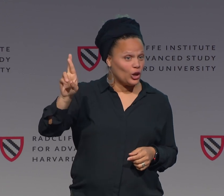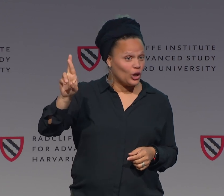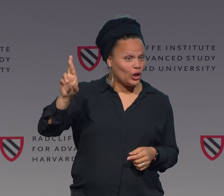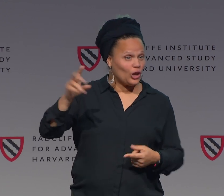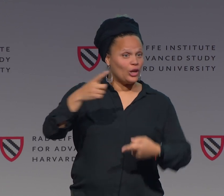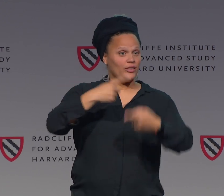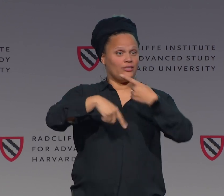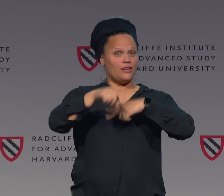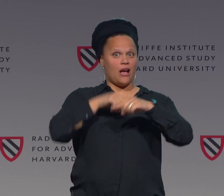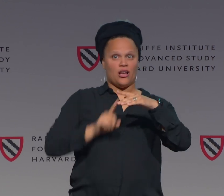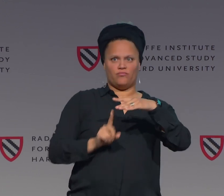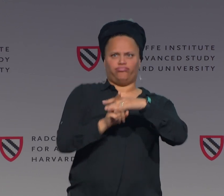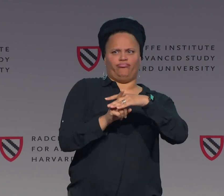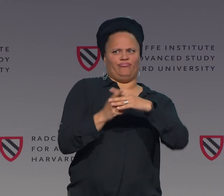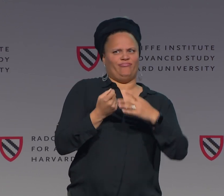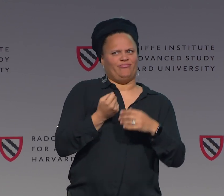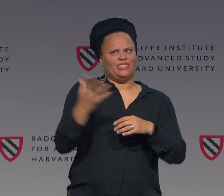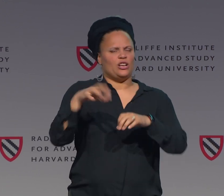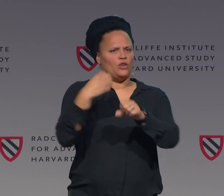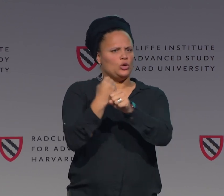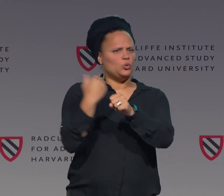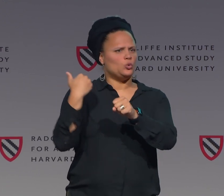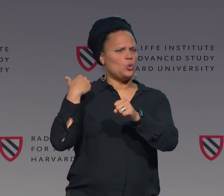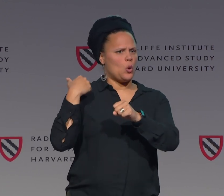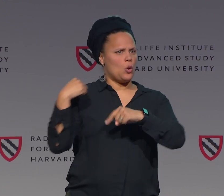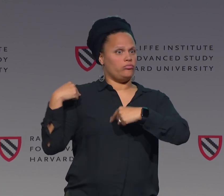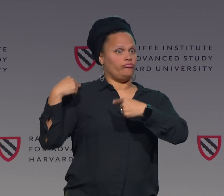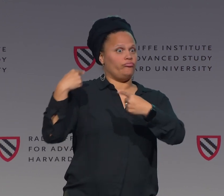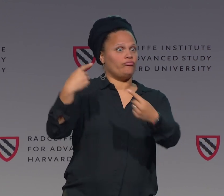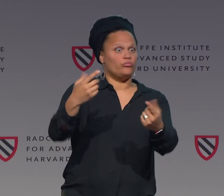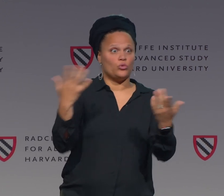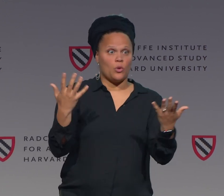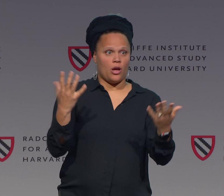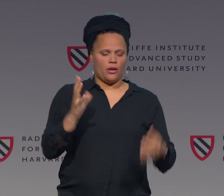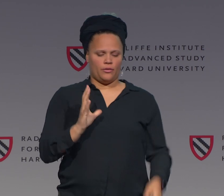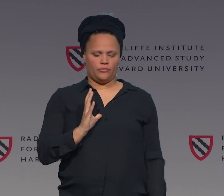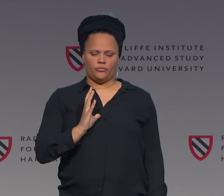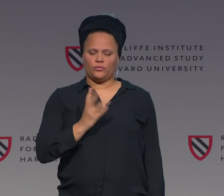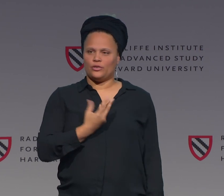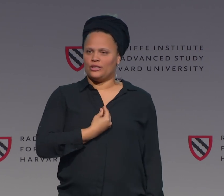So, for example, the term transgender. The sign is this.